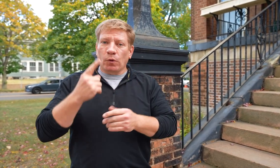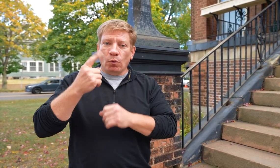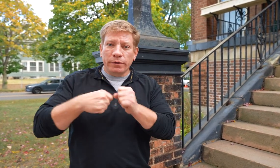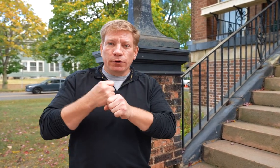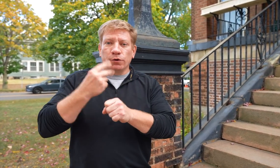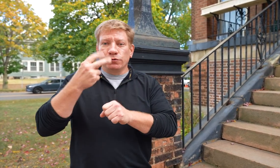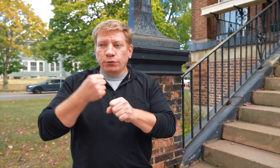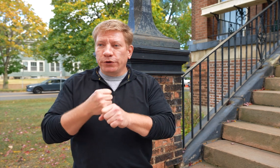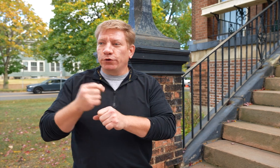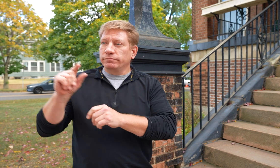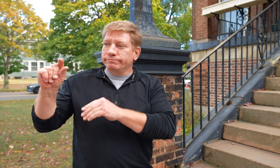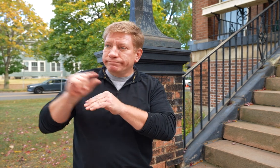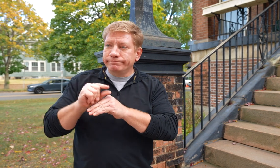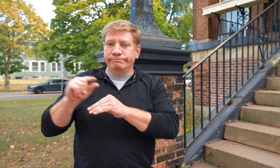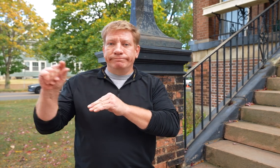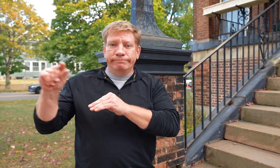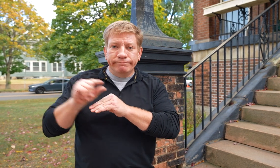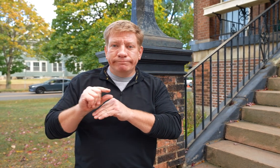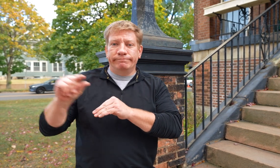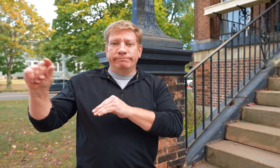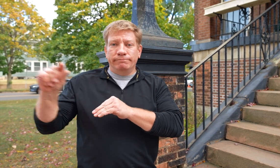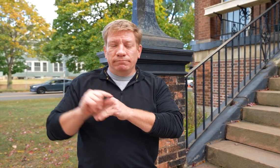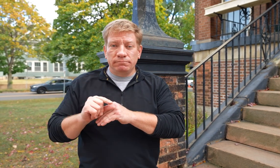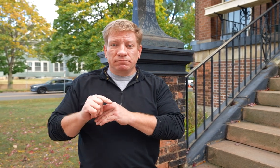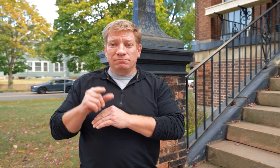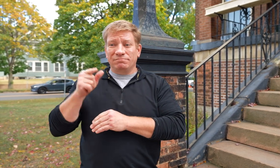the very slow process of receiving grants.